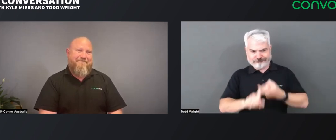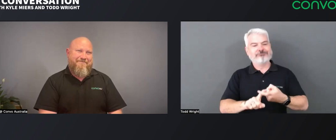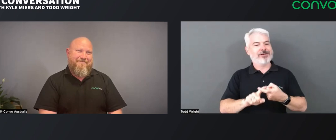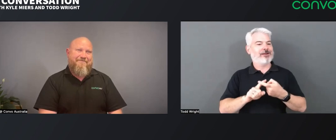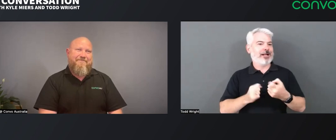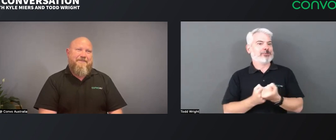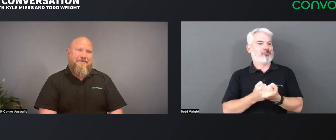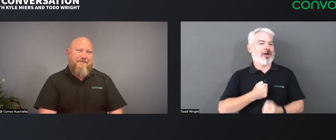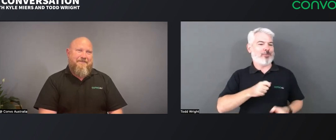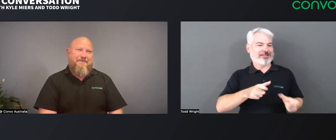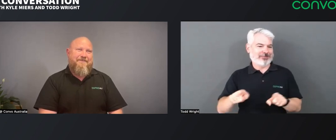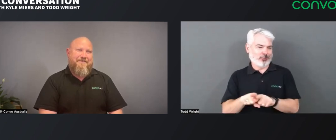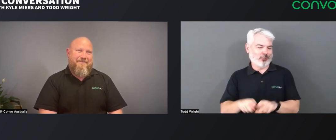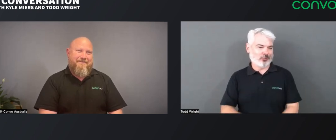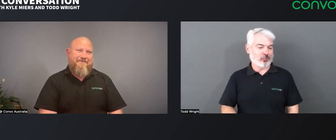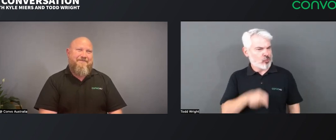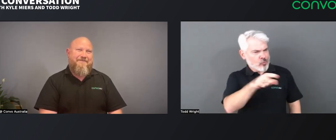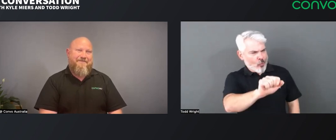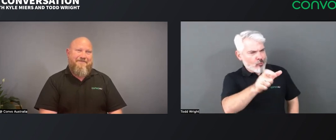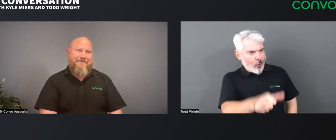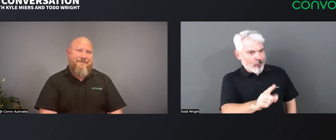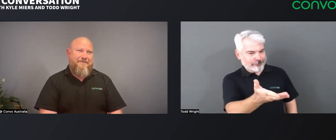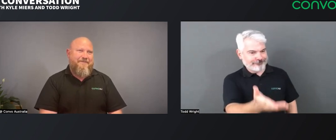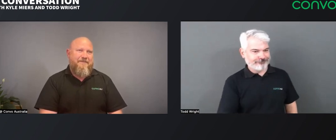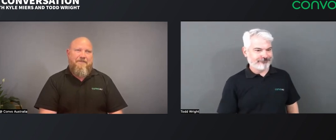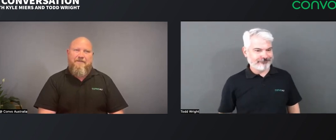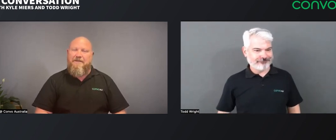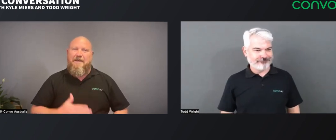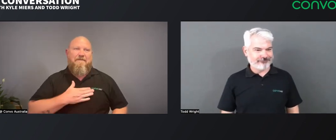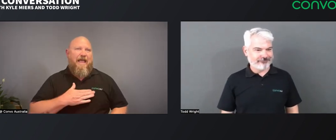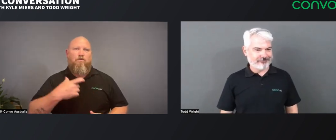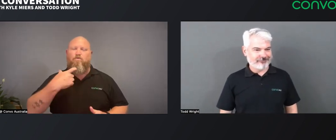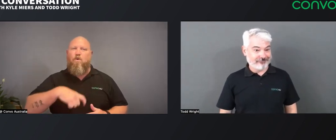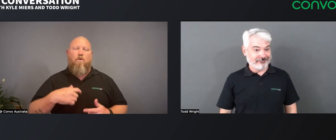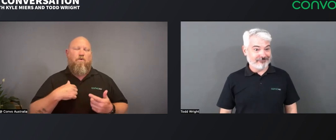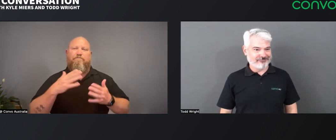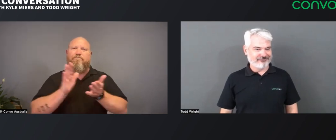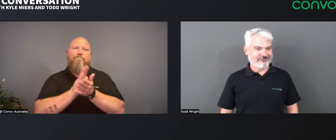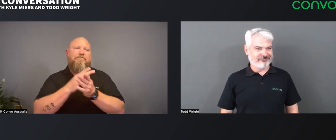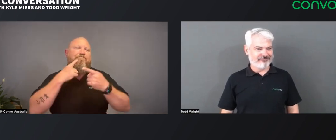So, I think it helps to strengthen the team and makes it more sustainable as well. Tell us a little bit about your role? Yes, so my role,